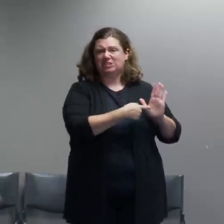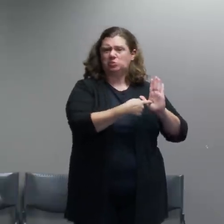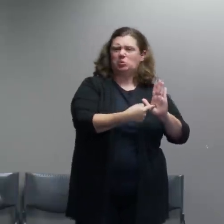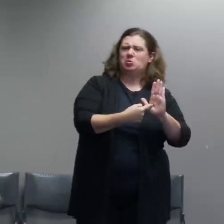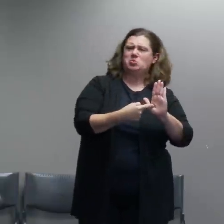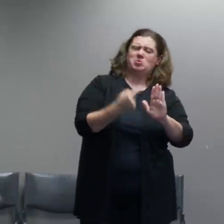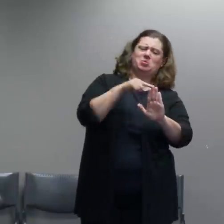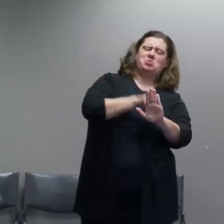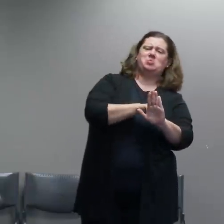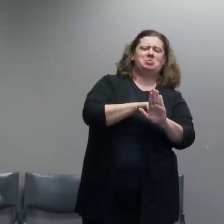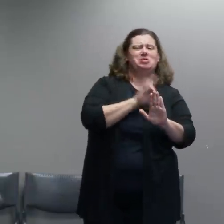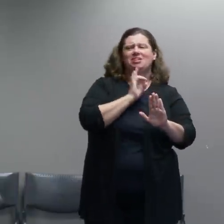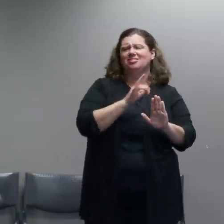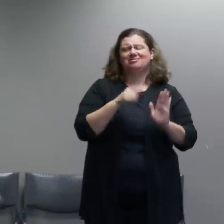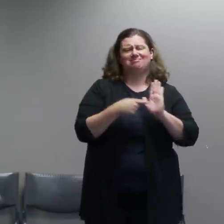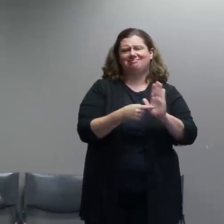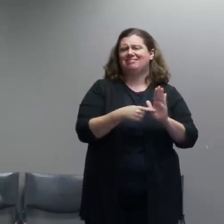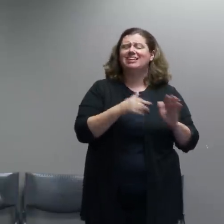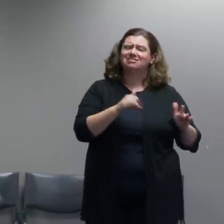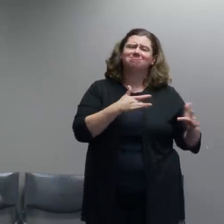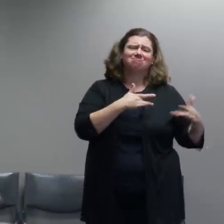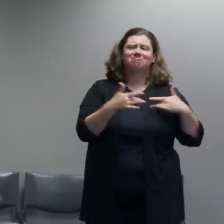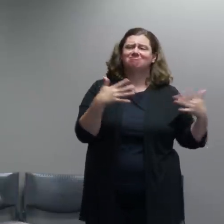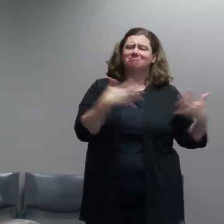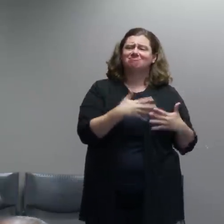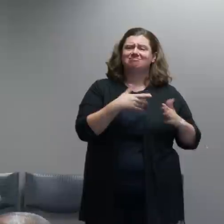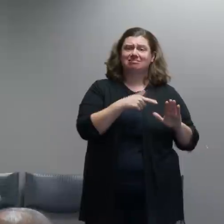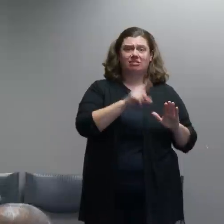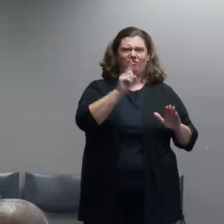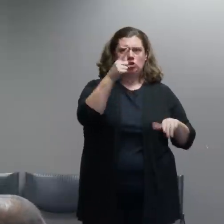and I have ever seen in my entire career in the Portland Police Bureau